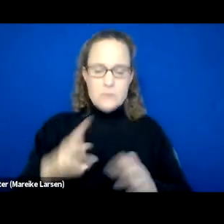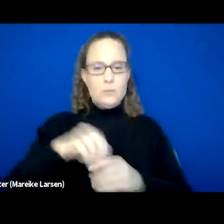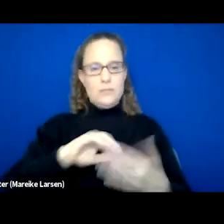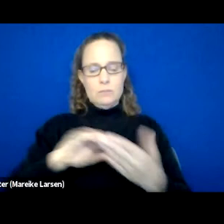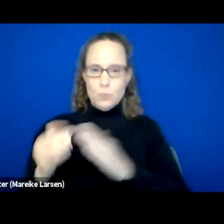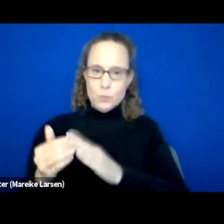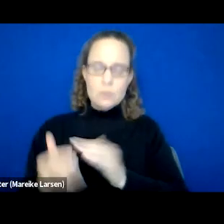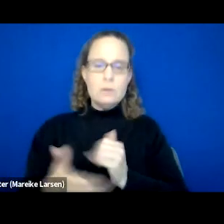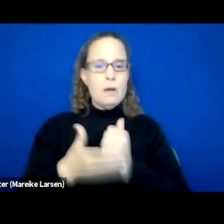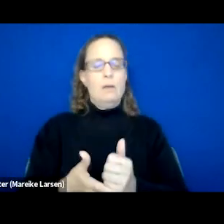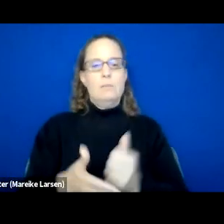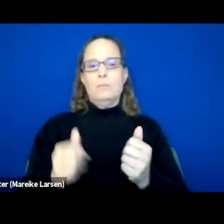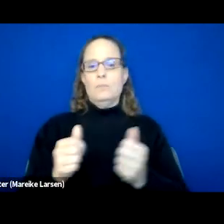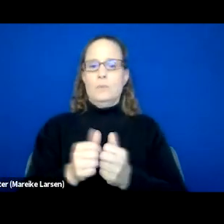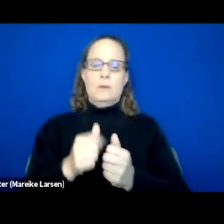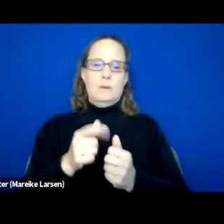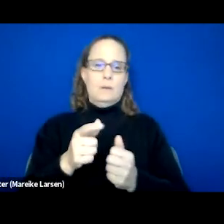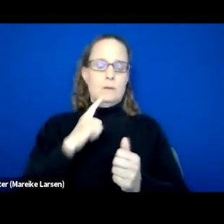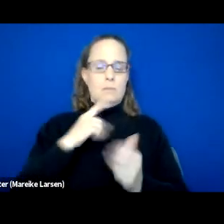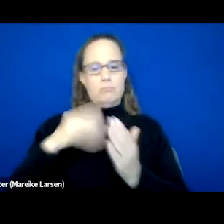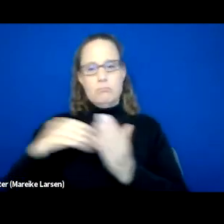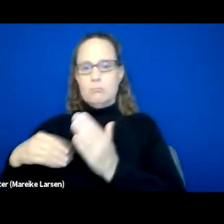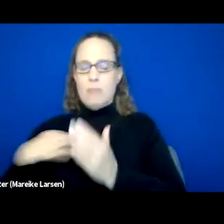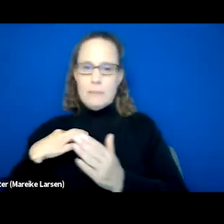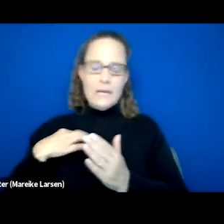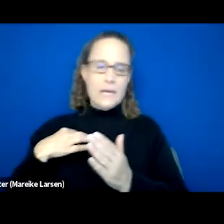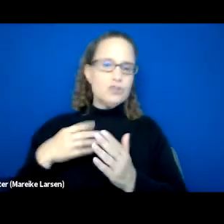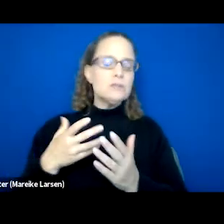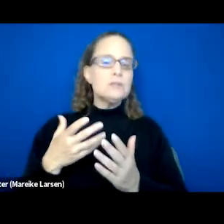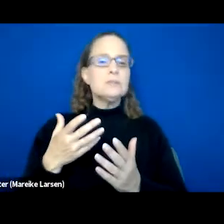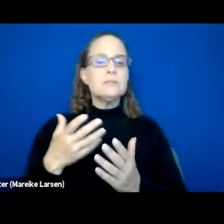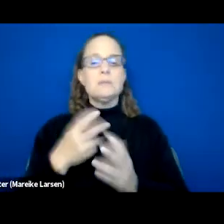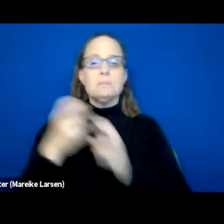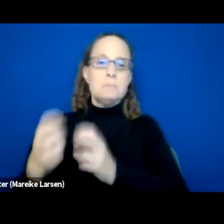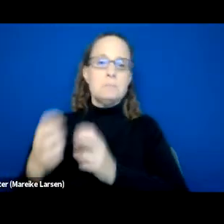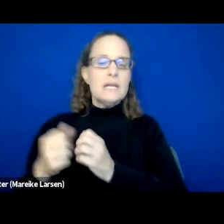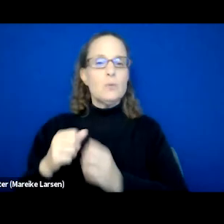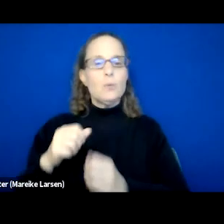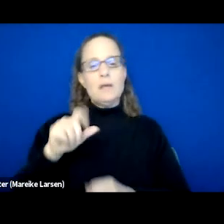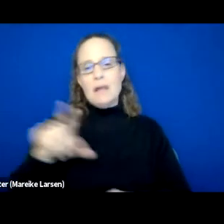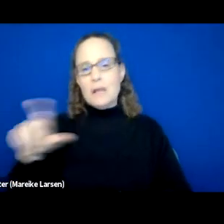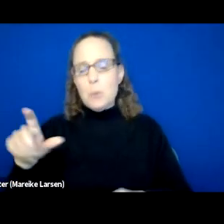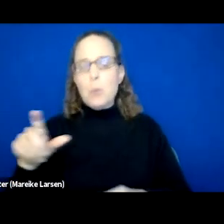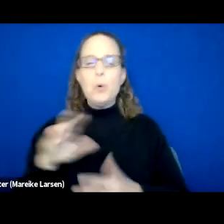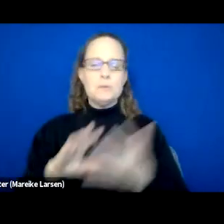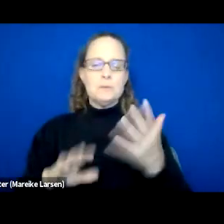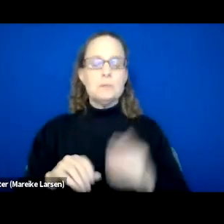helping them with complete housing applications, meeting with landlords and stuff like that. So it's a lot of work that we do,